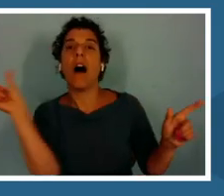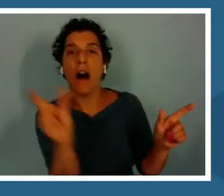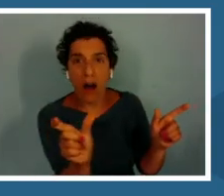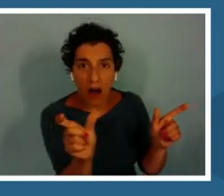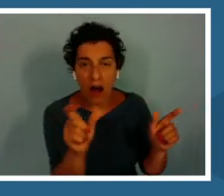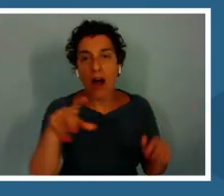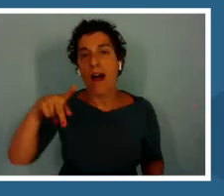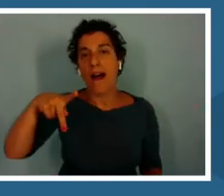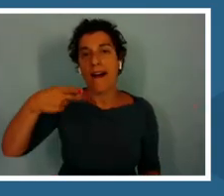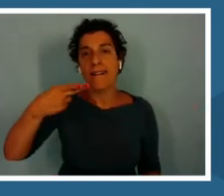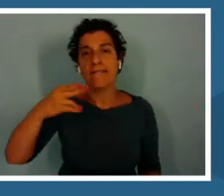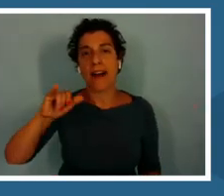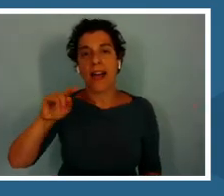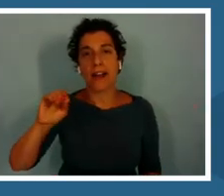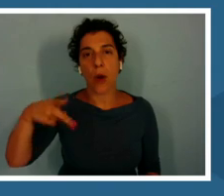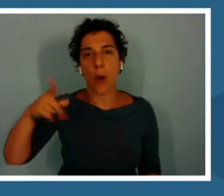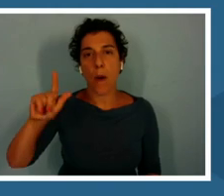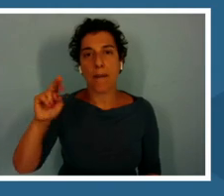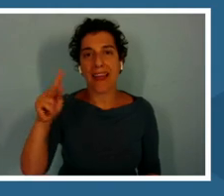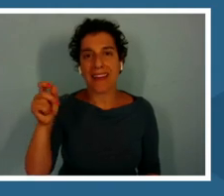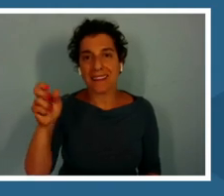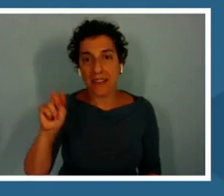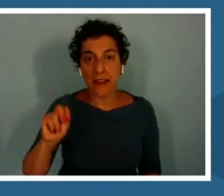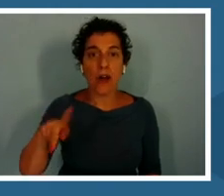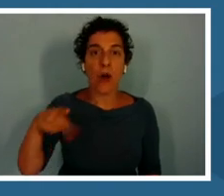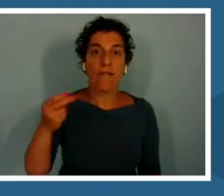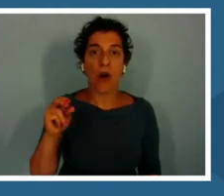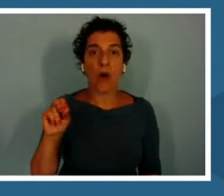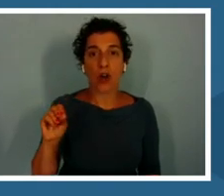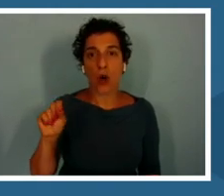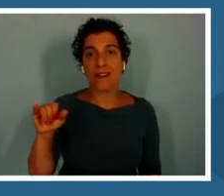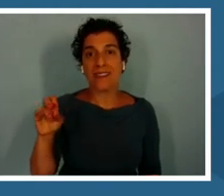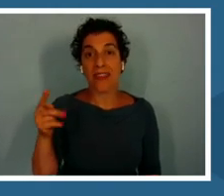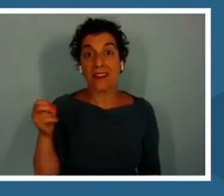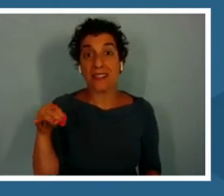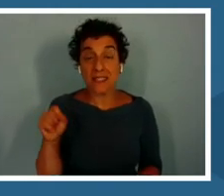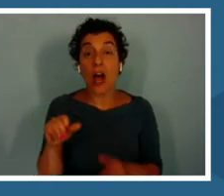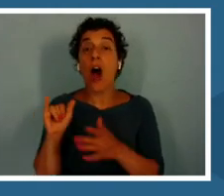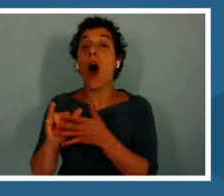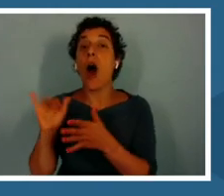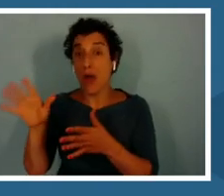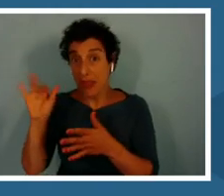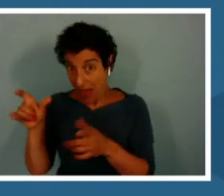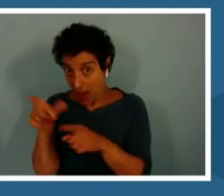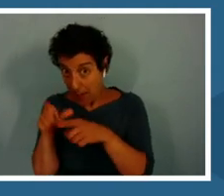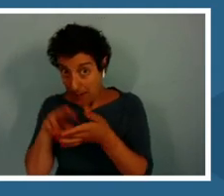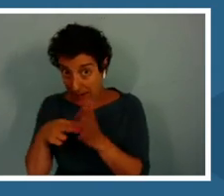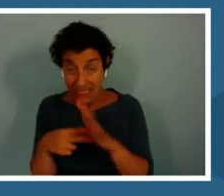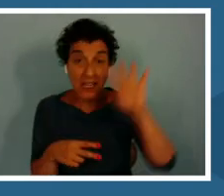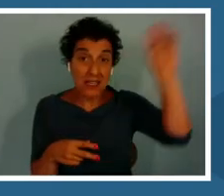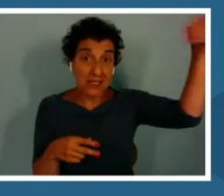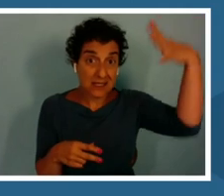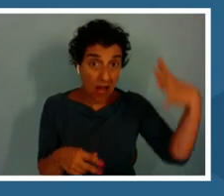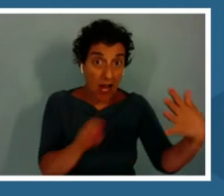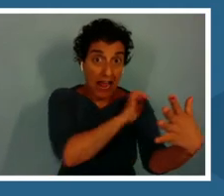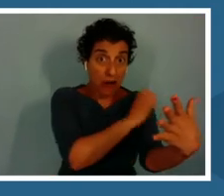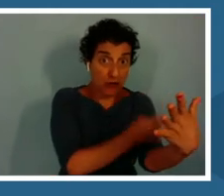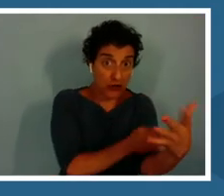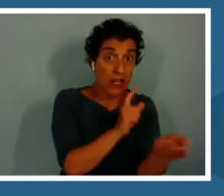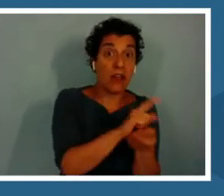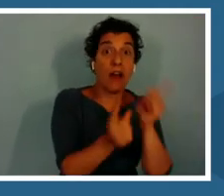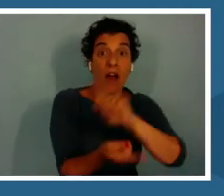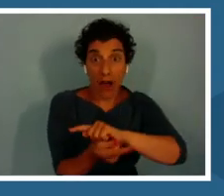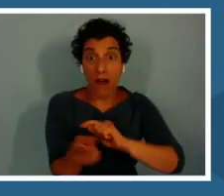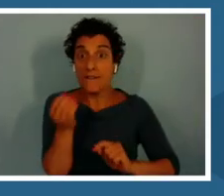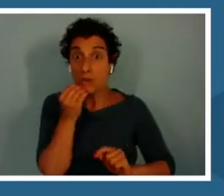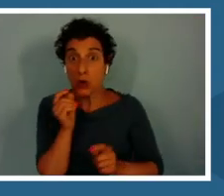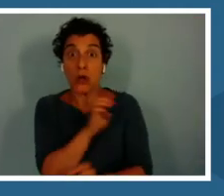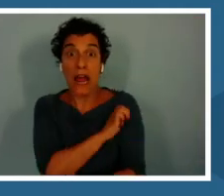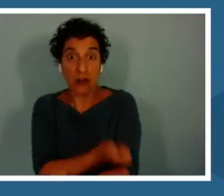Photosynthesis is the process of moving some energy into food energy.